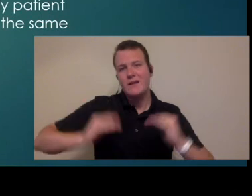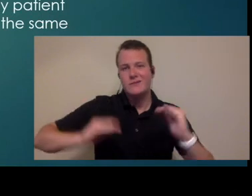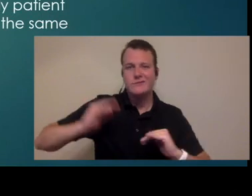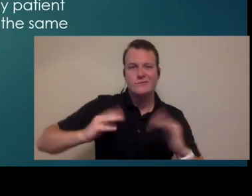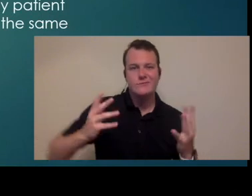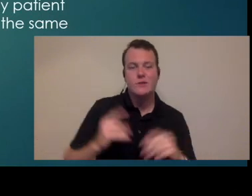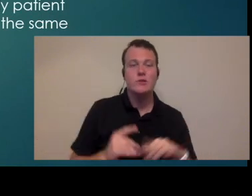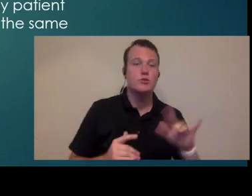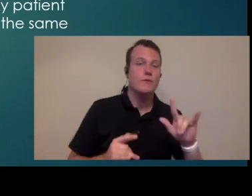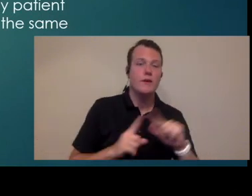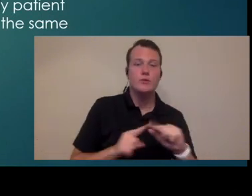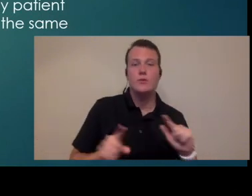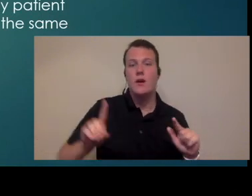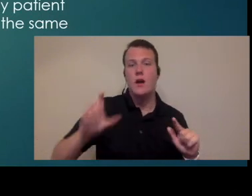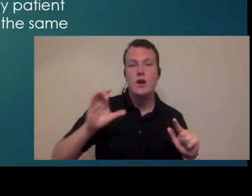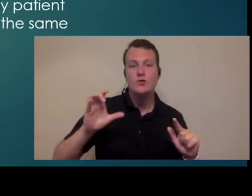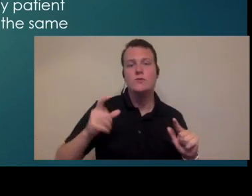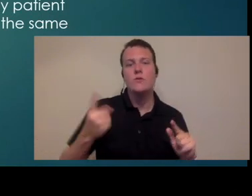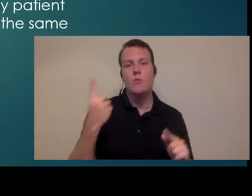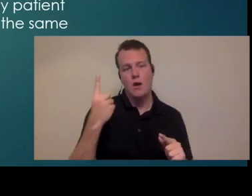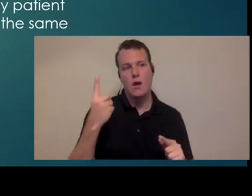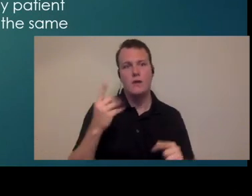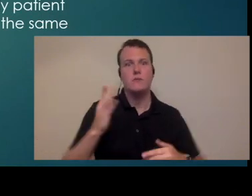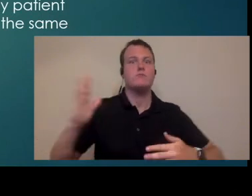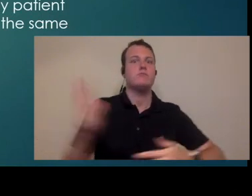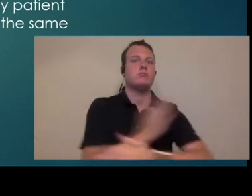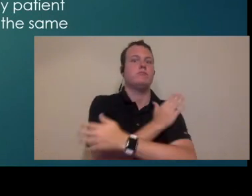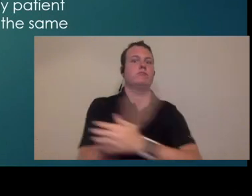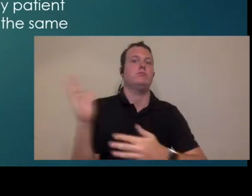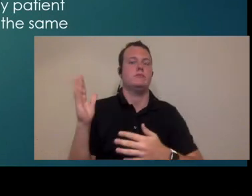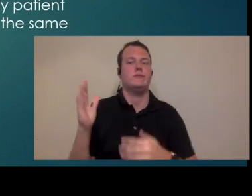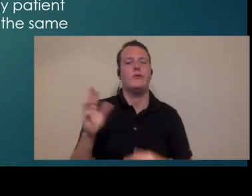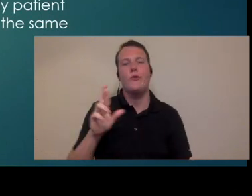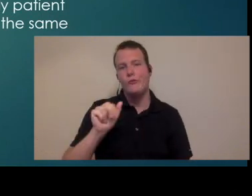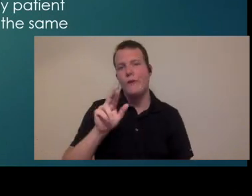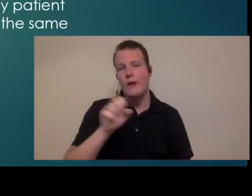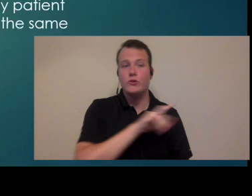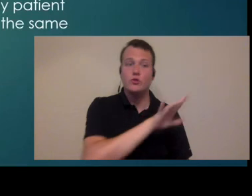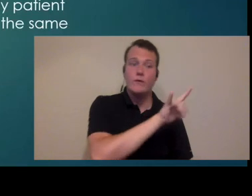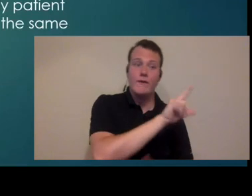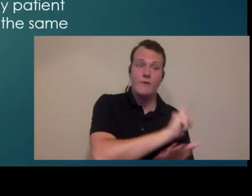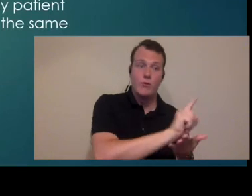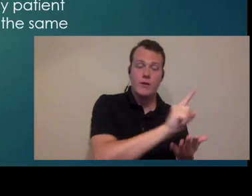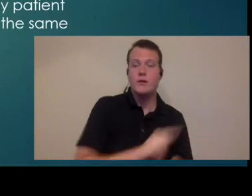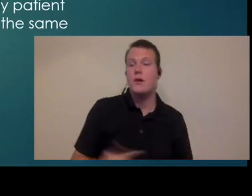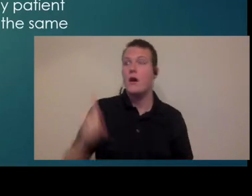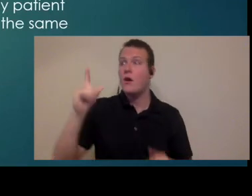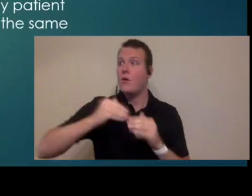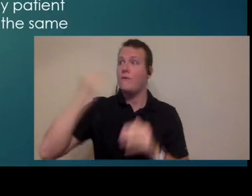balance of both I think 25 to 100 is obviously one extreme to the next it's rare that you're going to have 25 patients a week and it's rare that